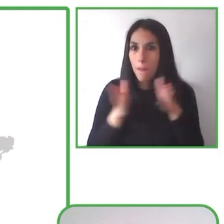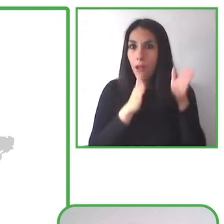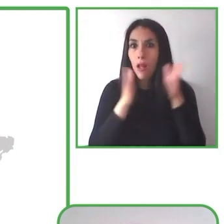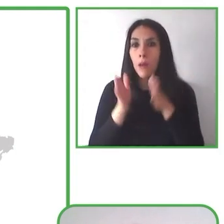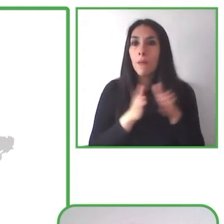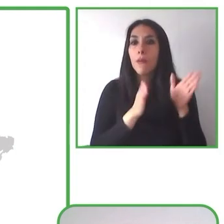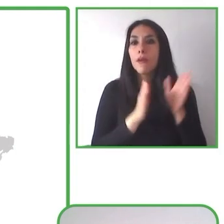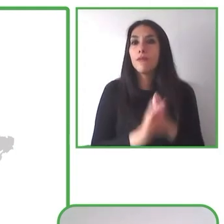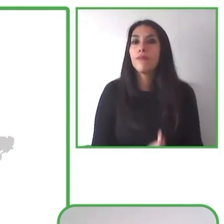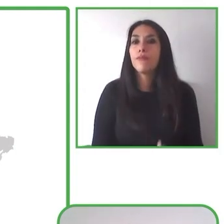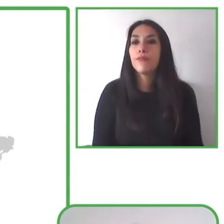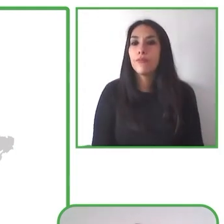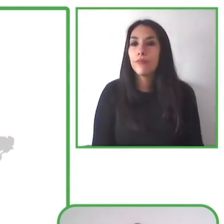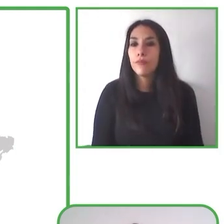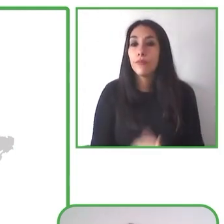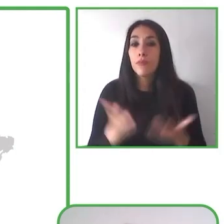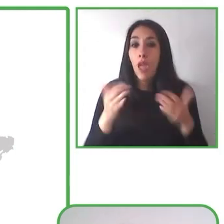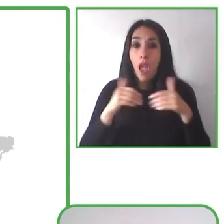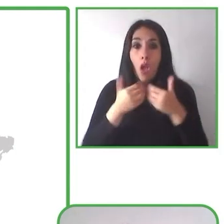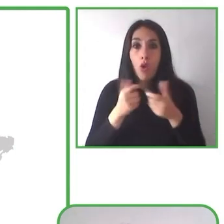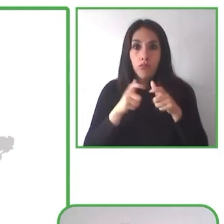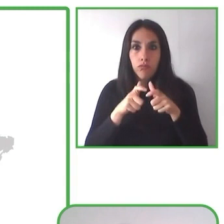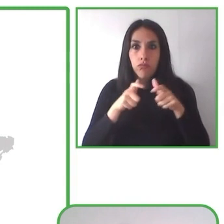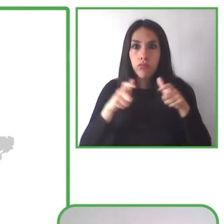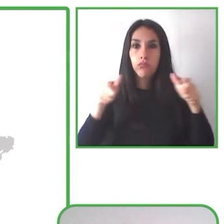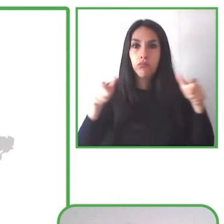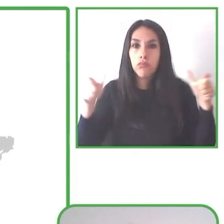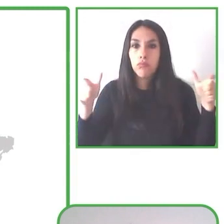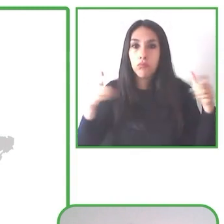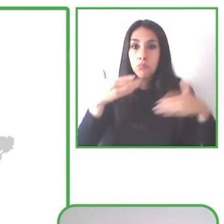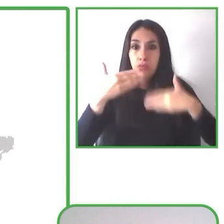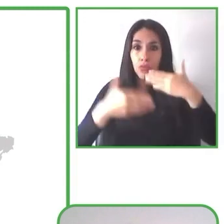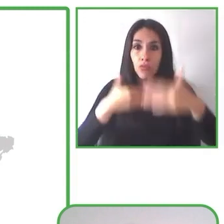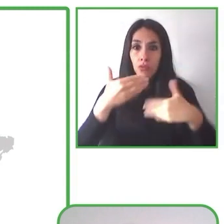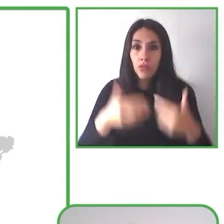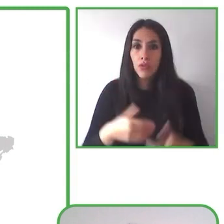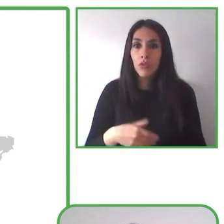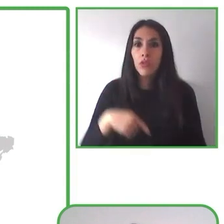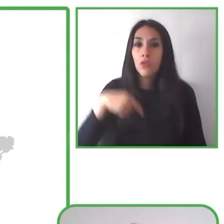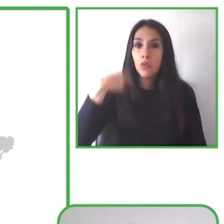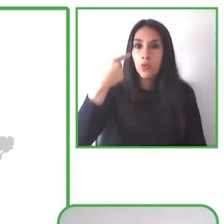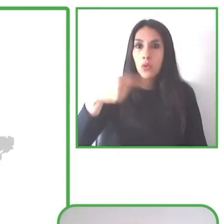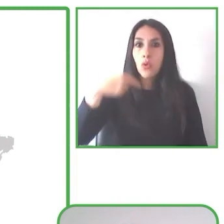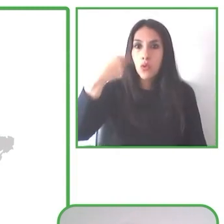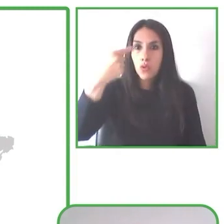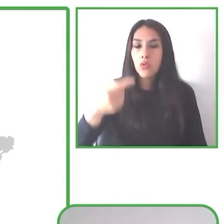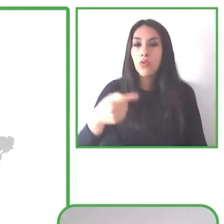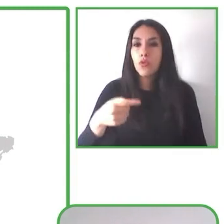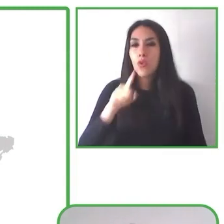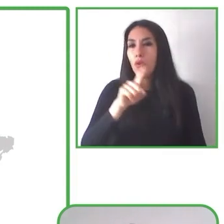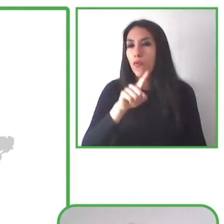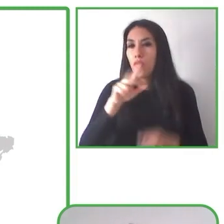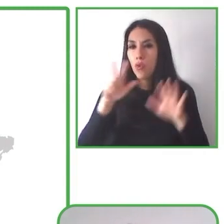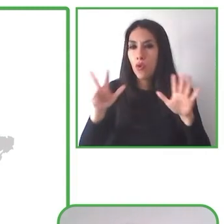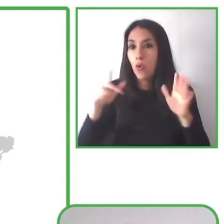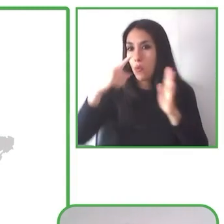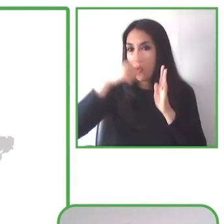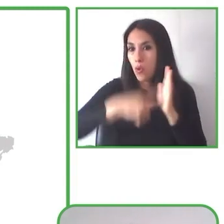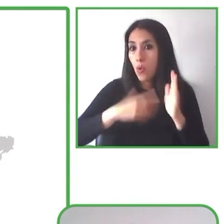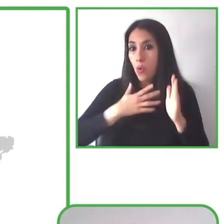Is to continue growing to is to continue growing in the next 18 months. We want to position ourselves in the United States.